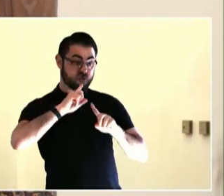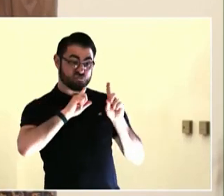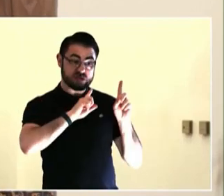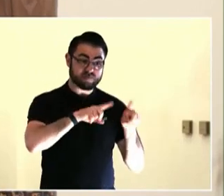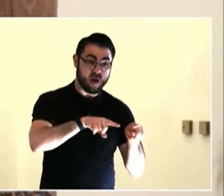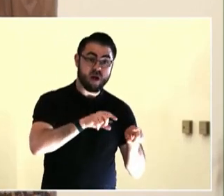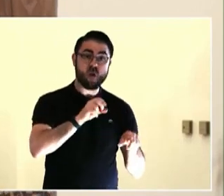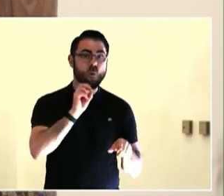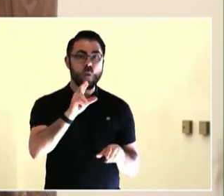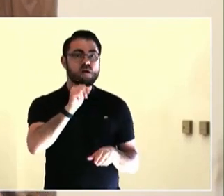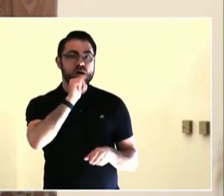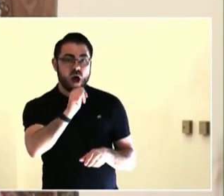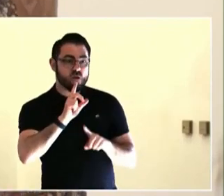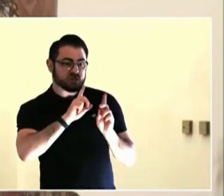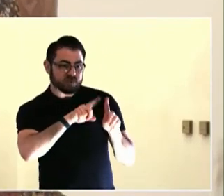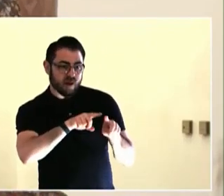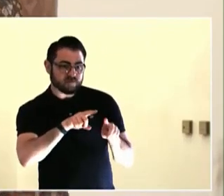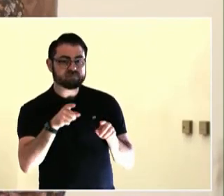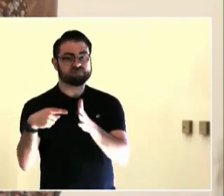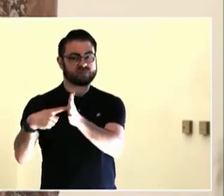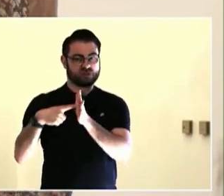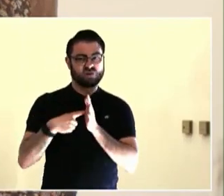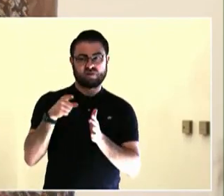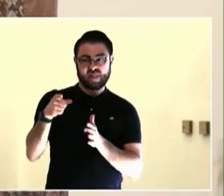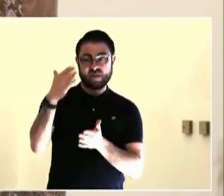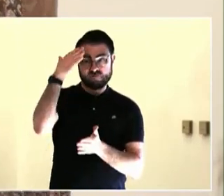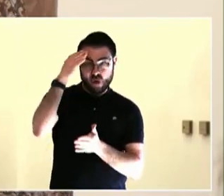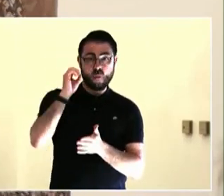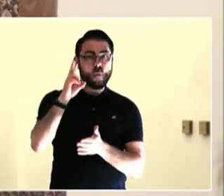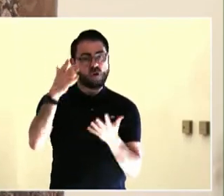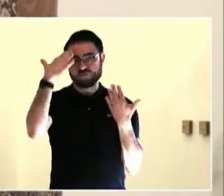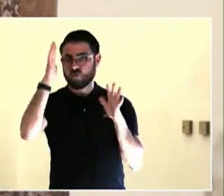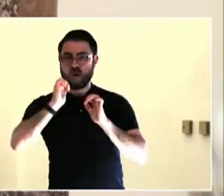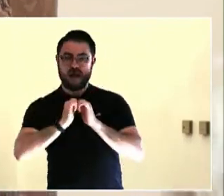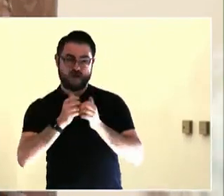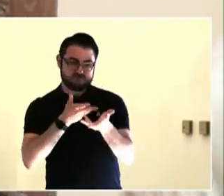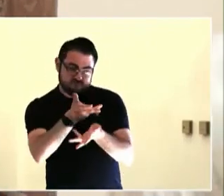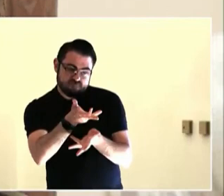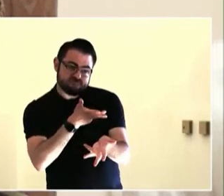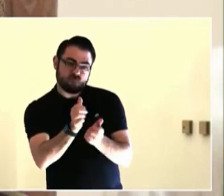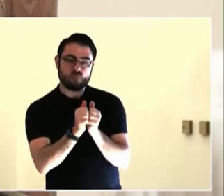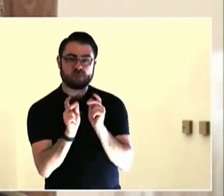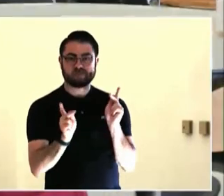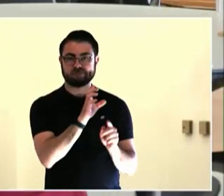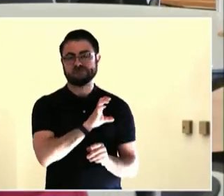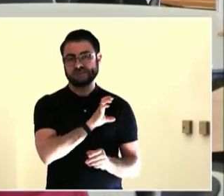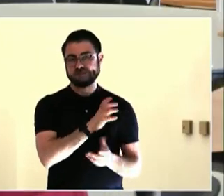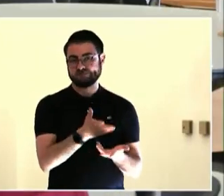Portland with our houselessness situation and to see so many people that were not only